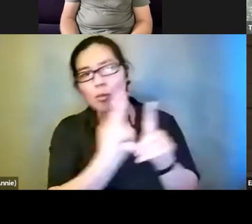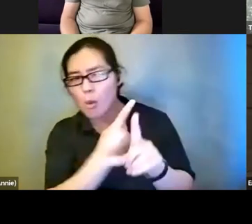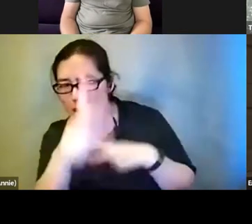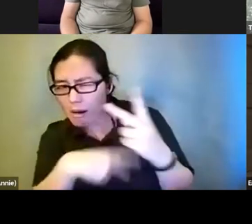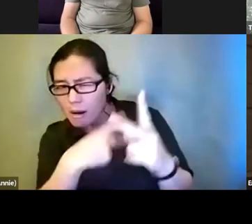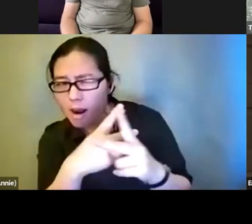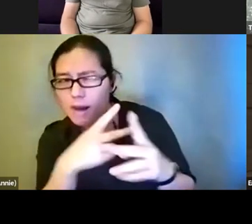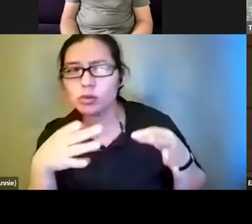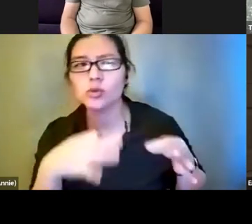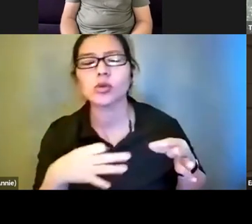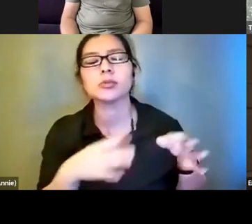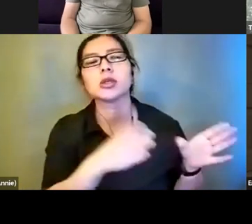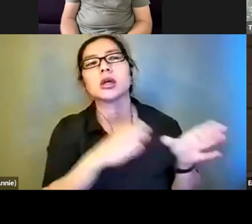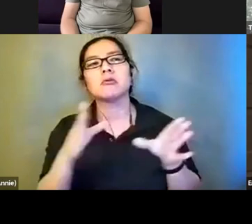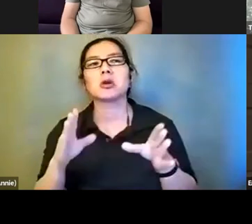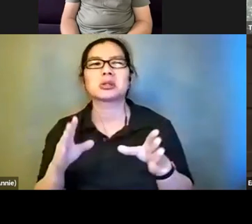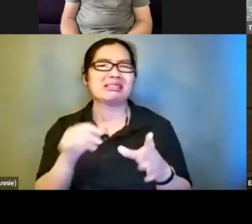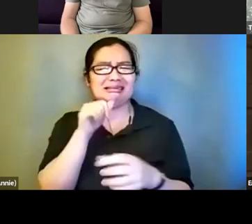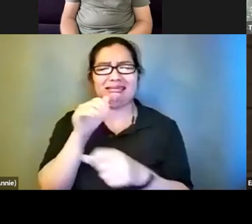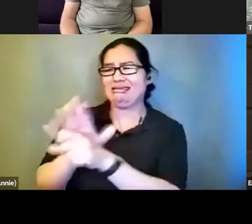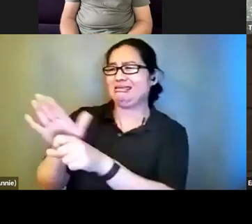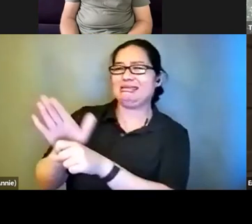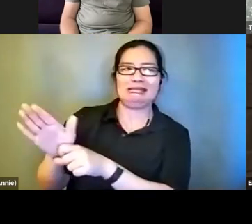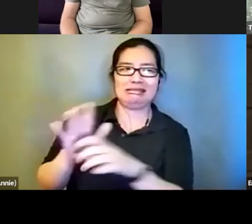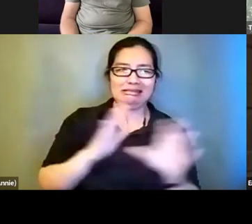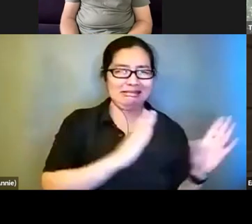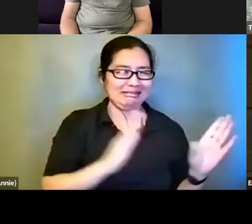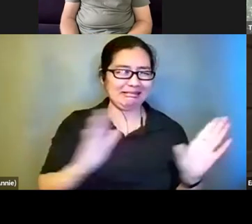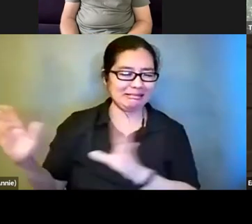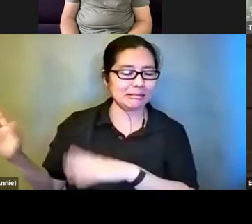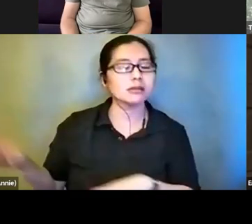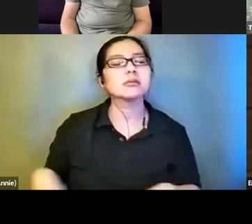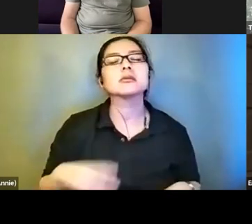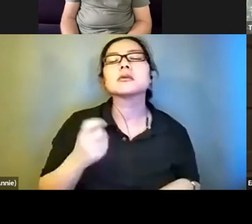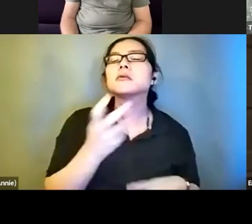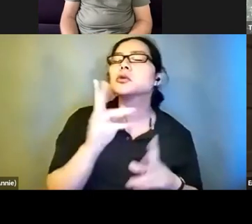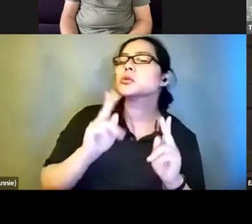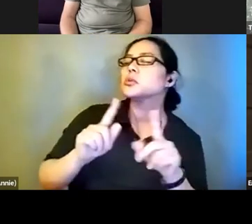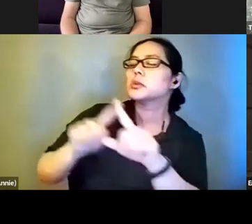little and there were a couple of different folks, sighted people